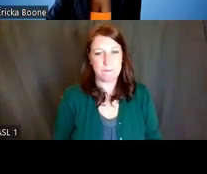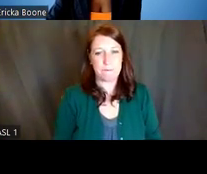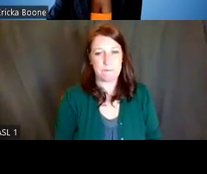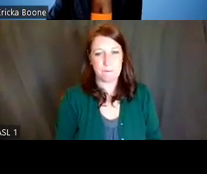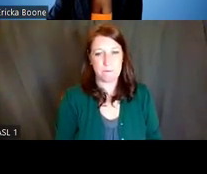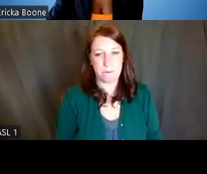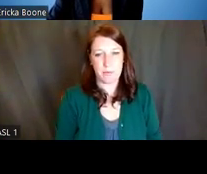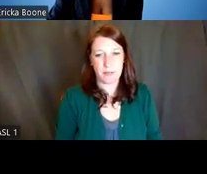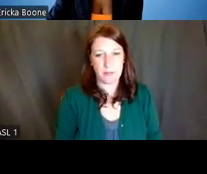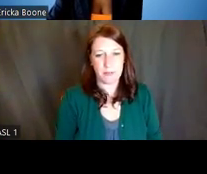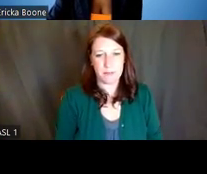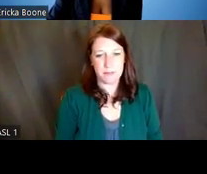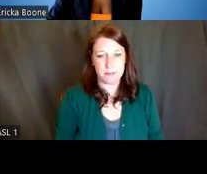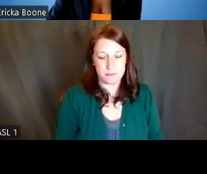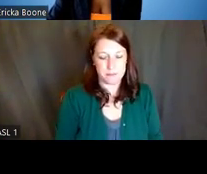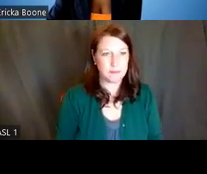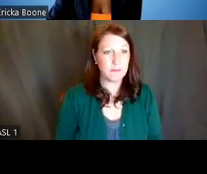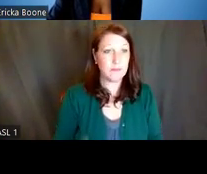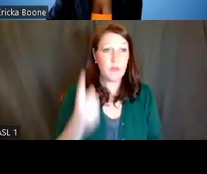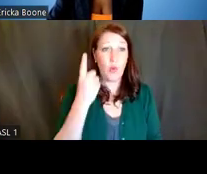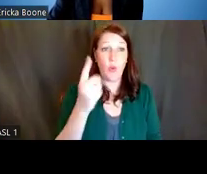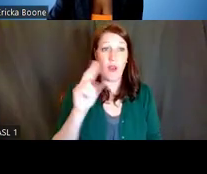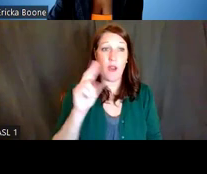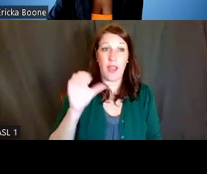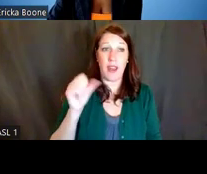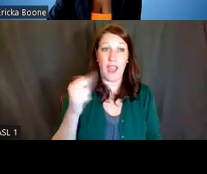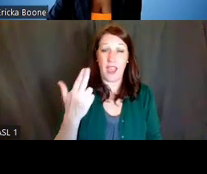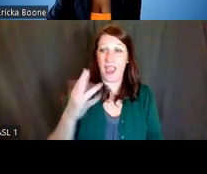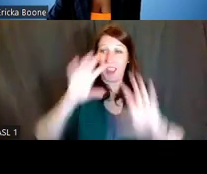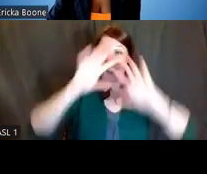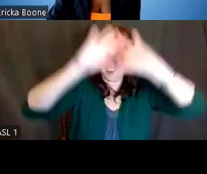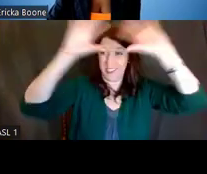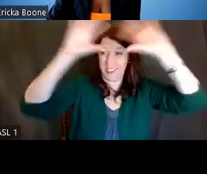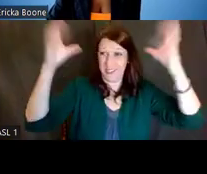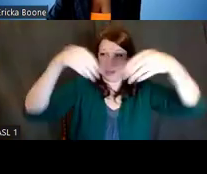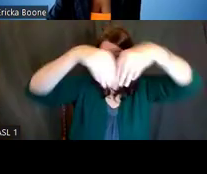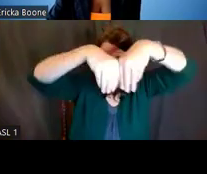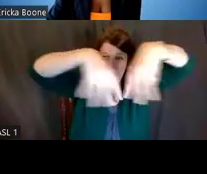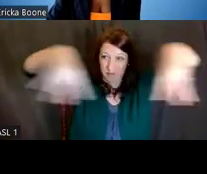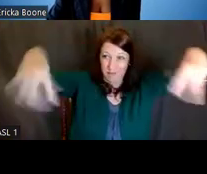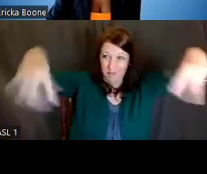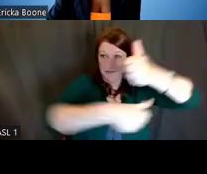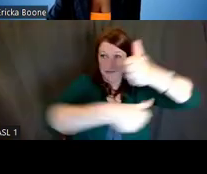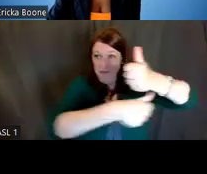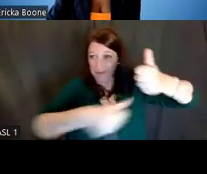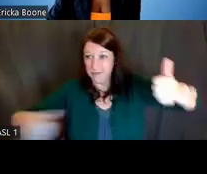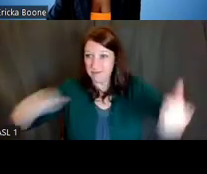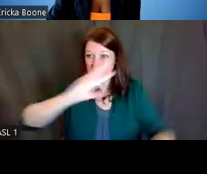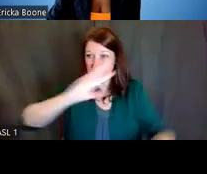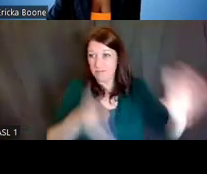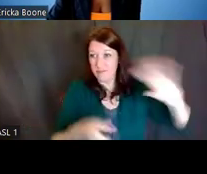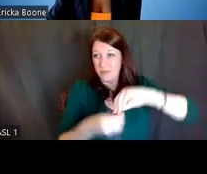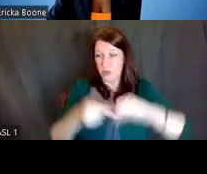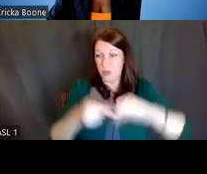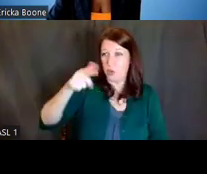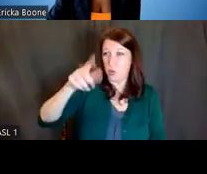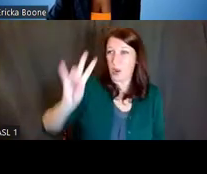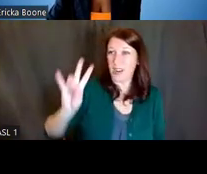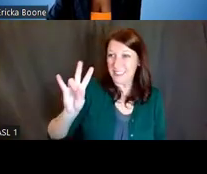While there is one NIH, there are 27 different institutes and centers and offices, which means there are 27 different cultures.